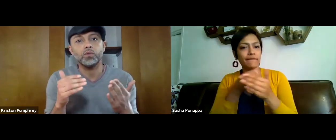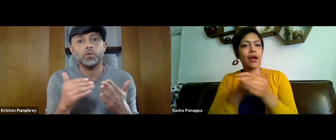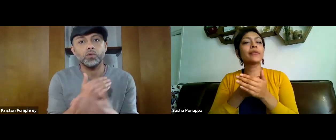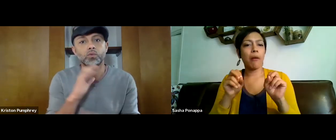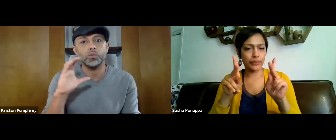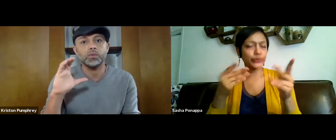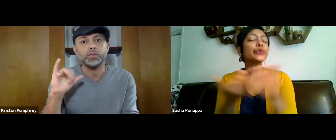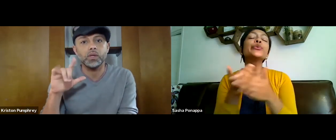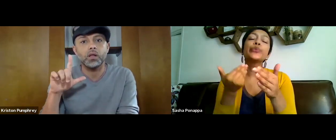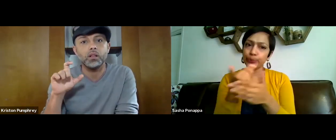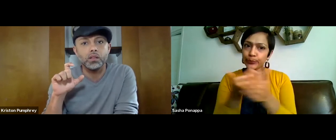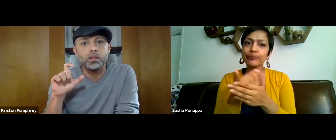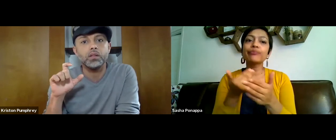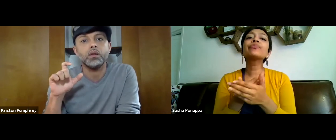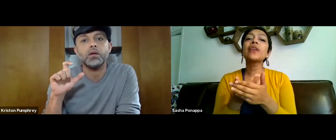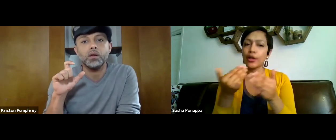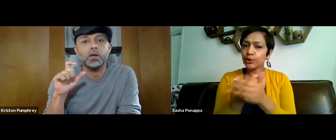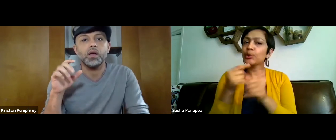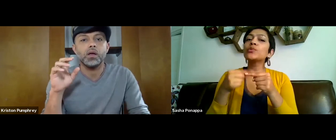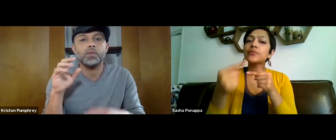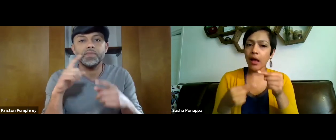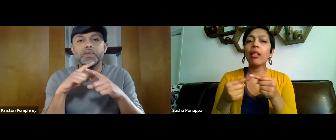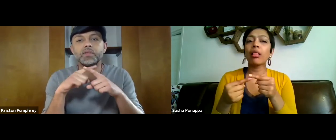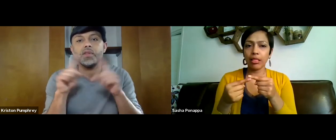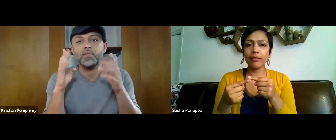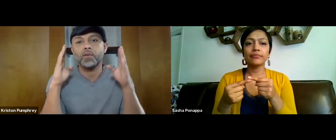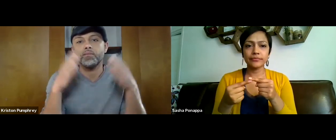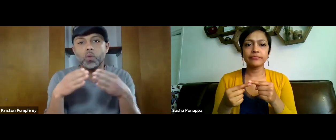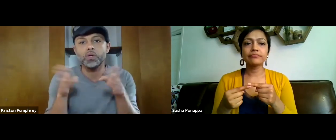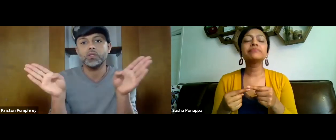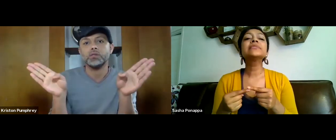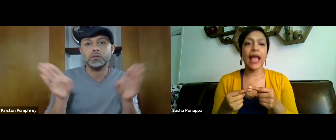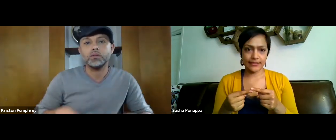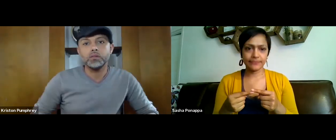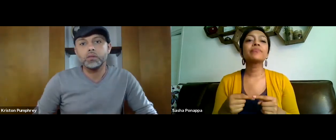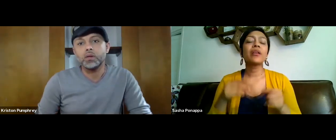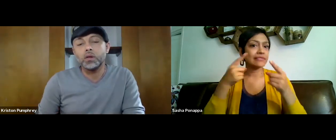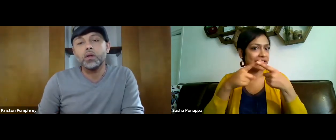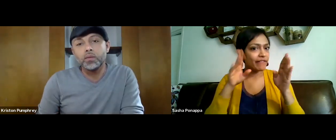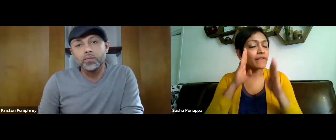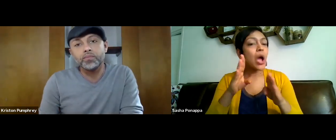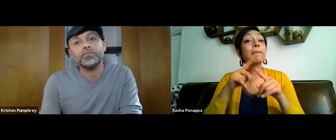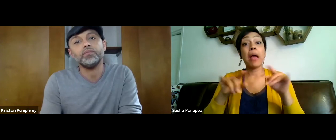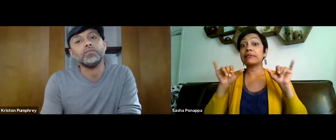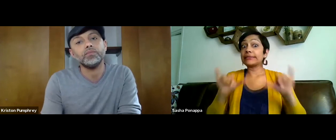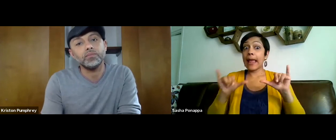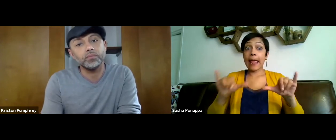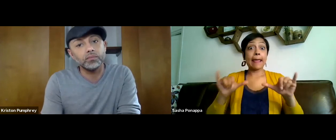in the next Spring, Fall, we'll have the next cycle for funding that you can submit your proposals